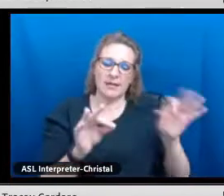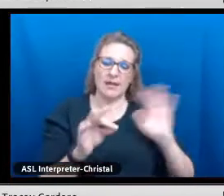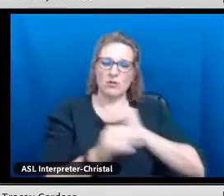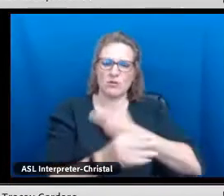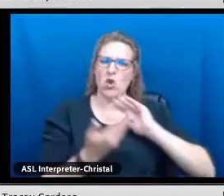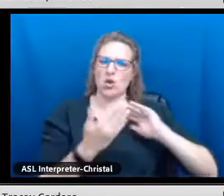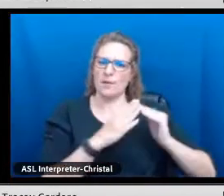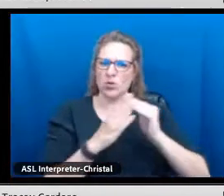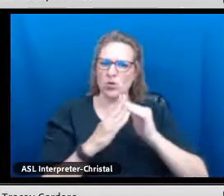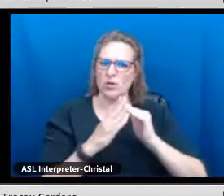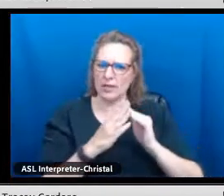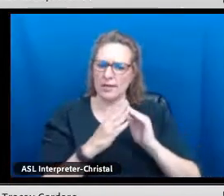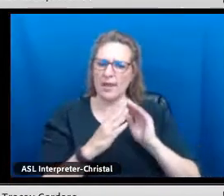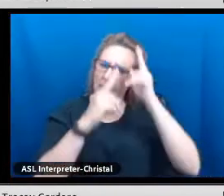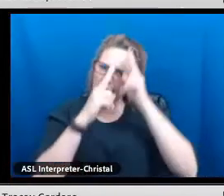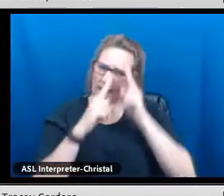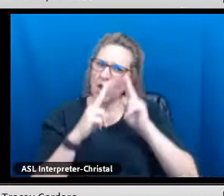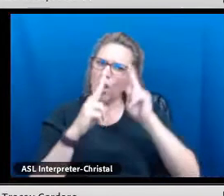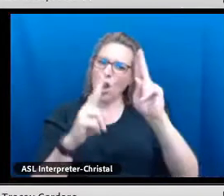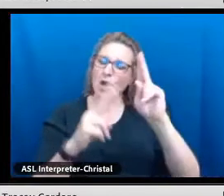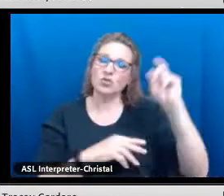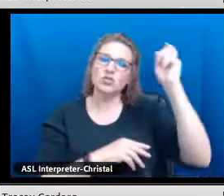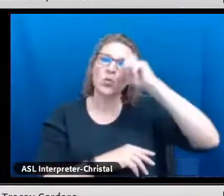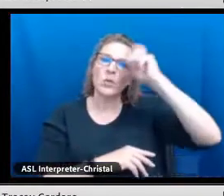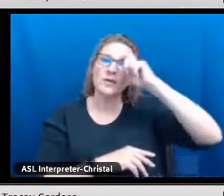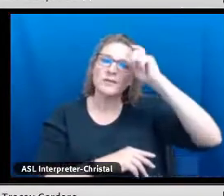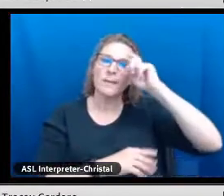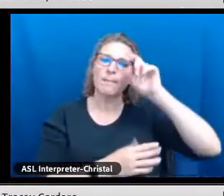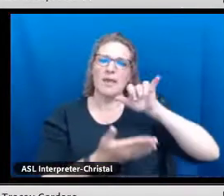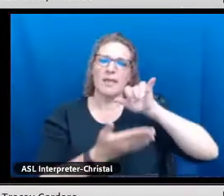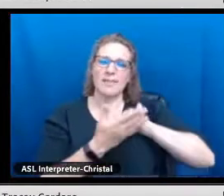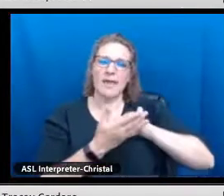it honors the languages of our communities.